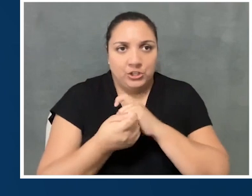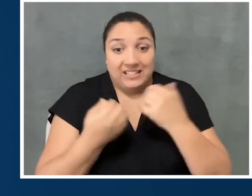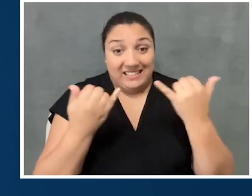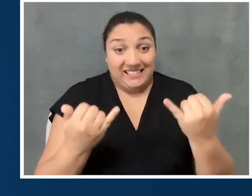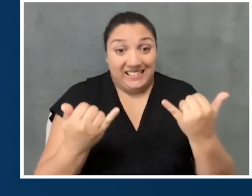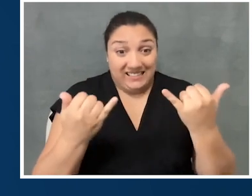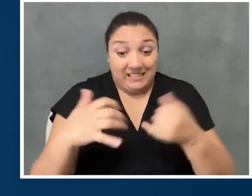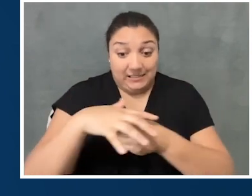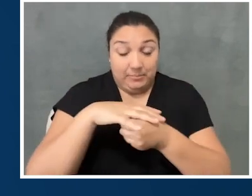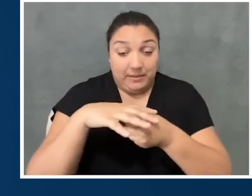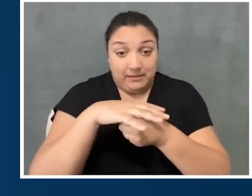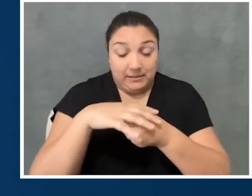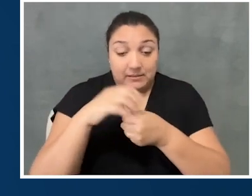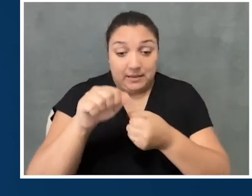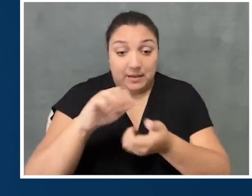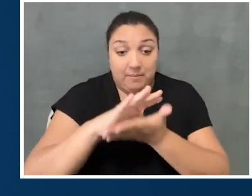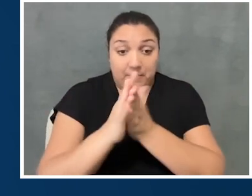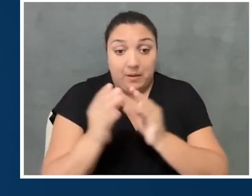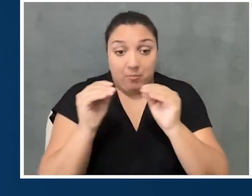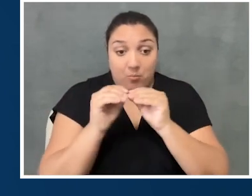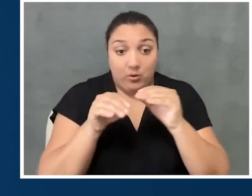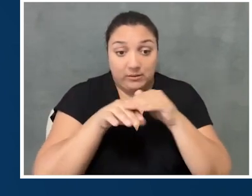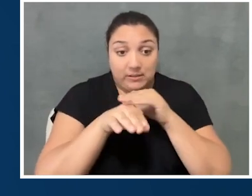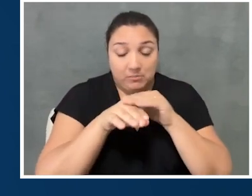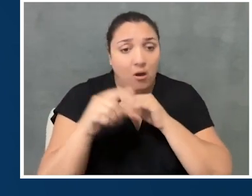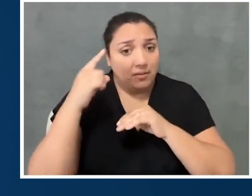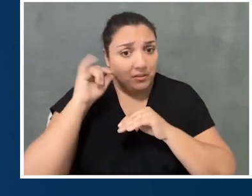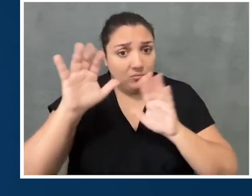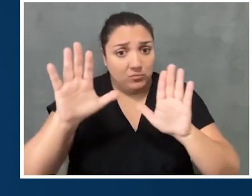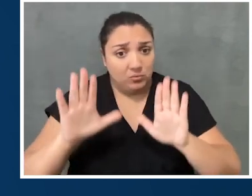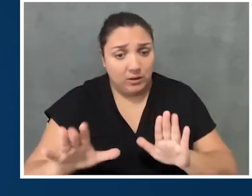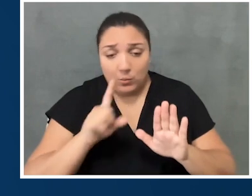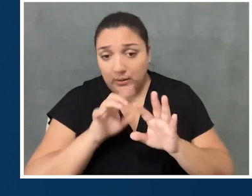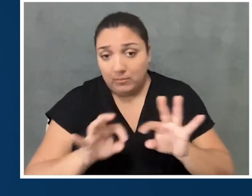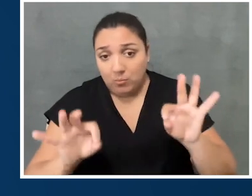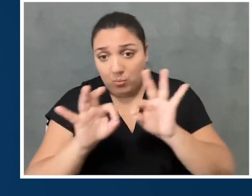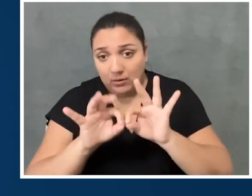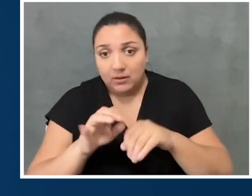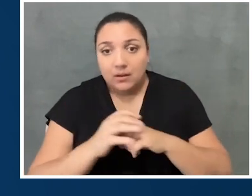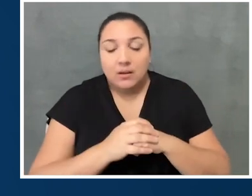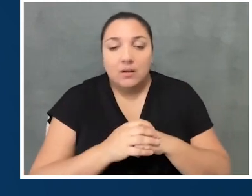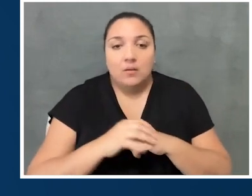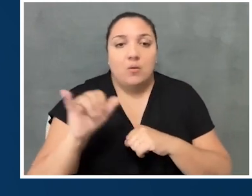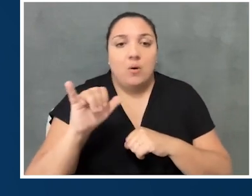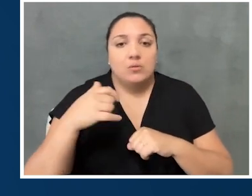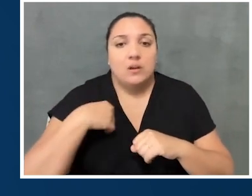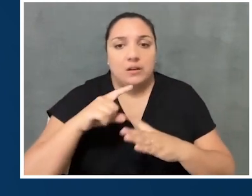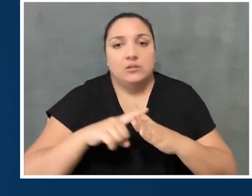is one I've been thinking about a lot because I think that's great and really important. And also, what I've started to become really interested in